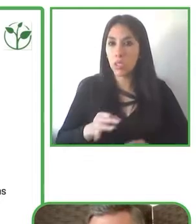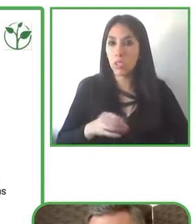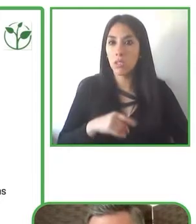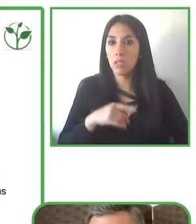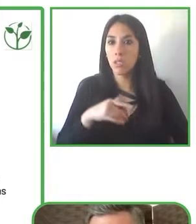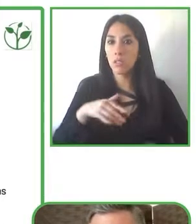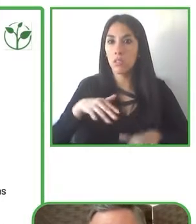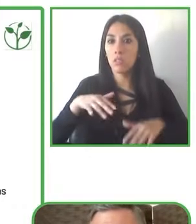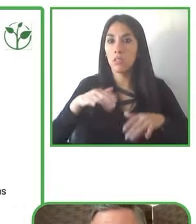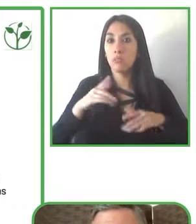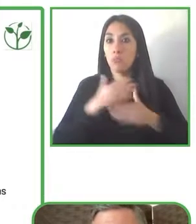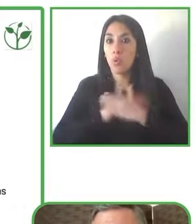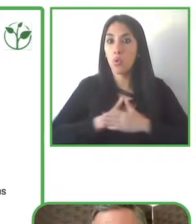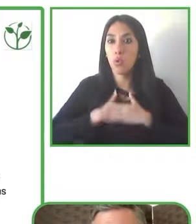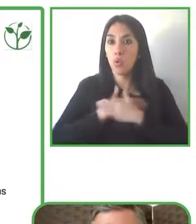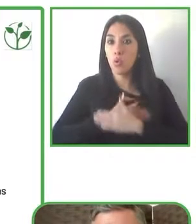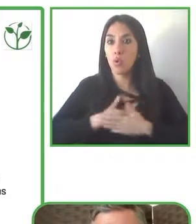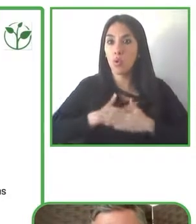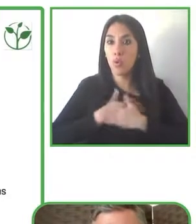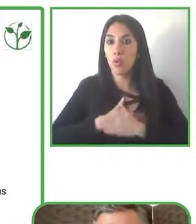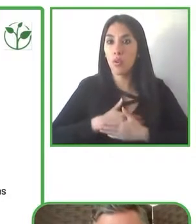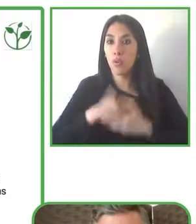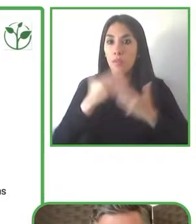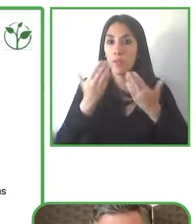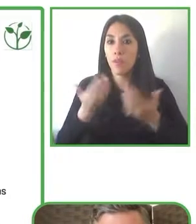Universal Studios and their Comcast Centre.